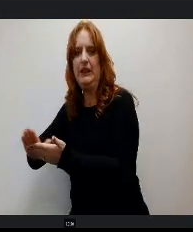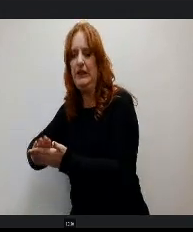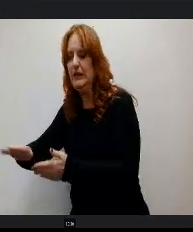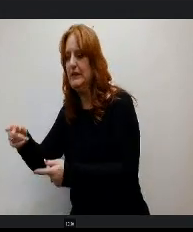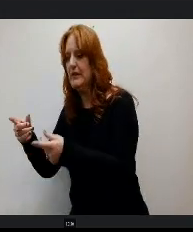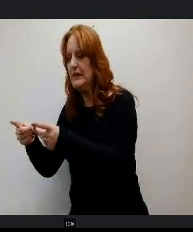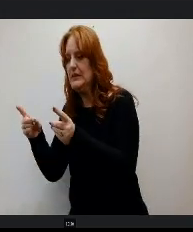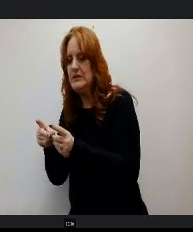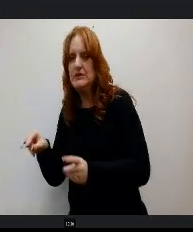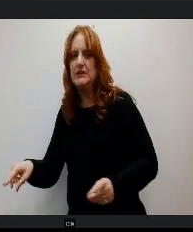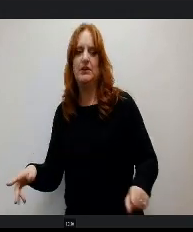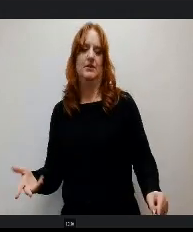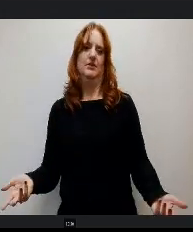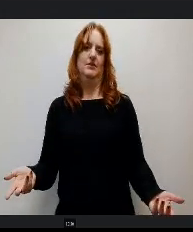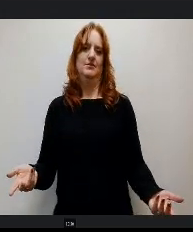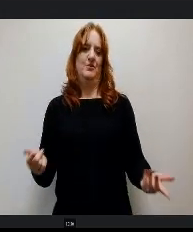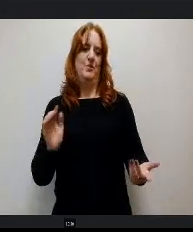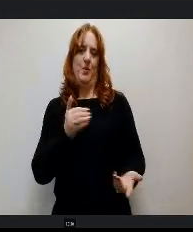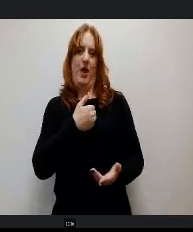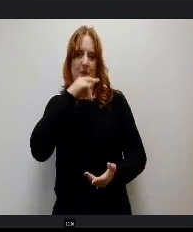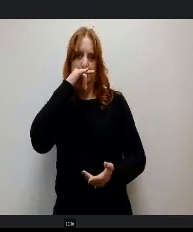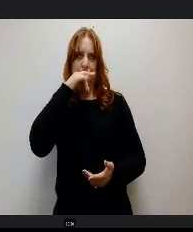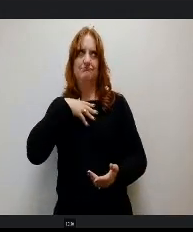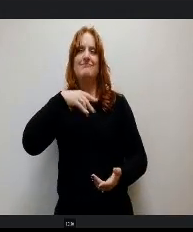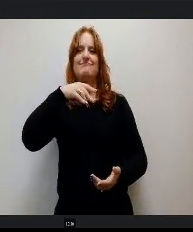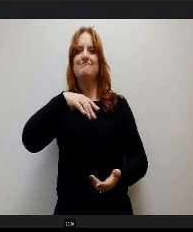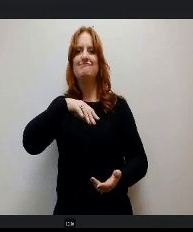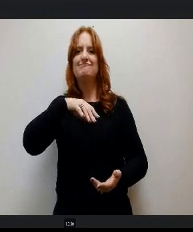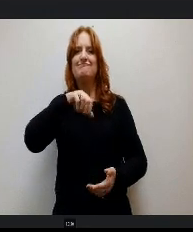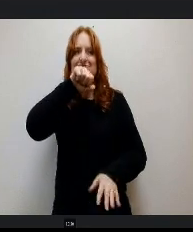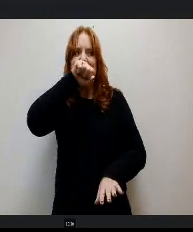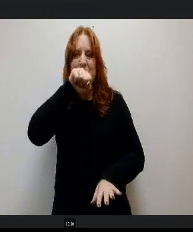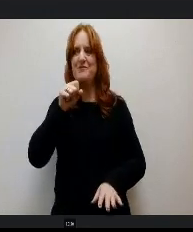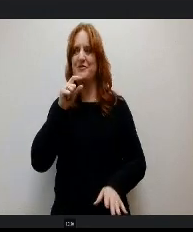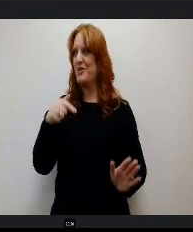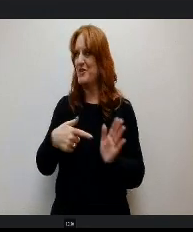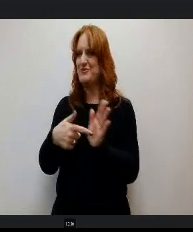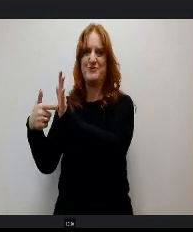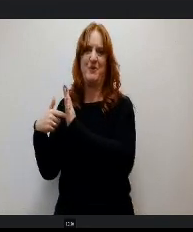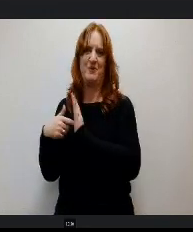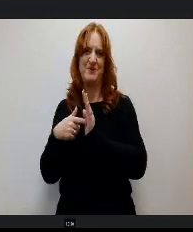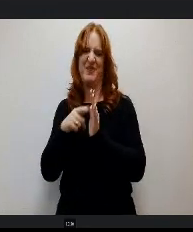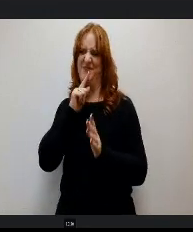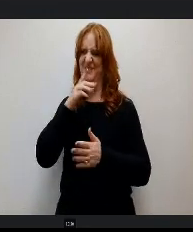d it was just our kids loved being able to share with you and appreciated you coming. Thank you so much, Keisha.